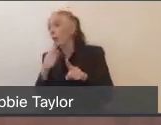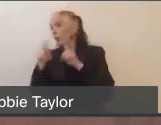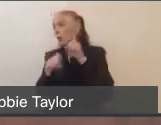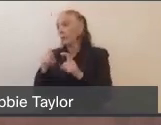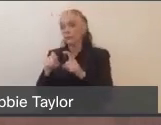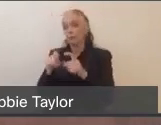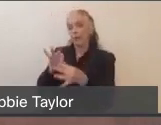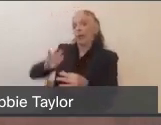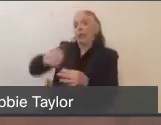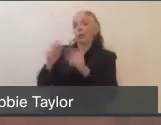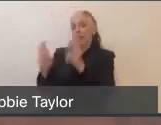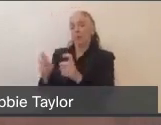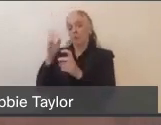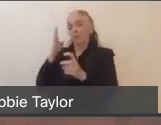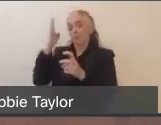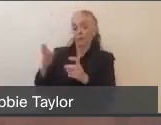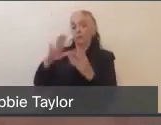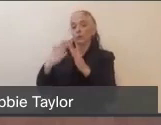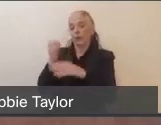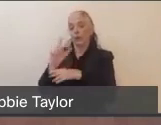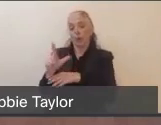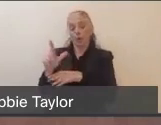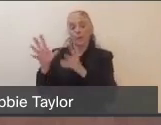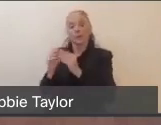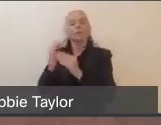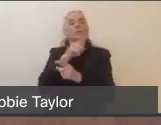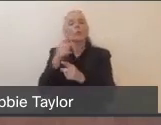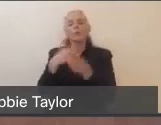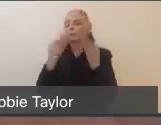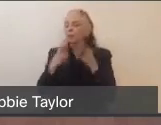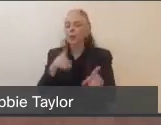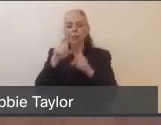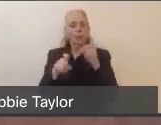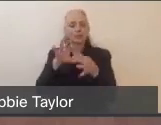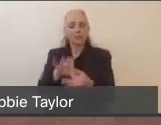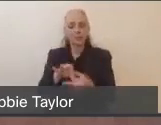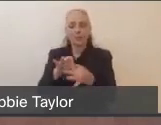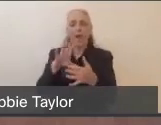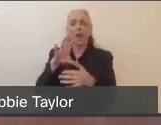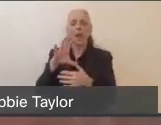If you do have general questions about Coronavirus in Marin, I encourage you to visit the Coronavirus in Marin website